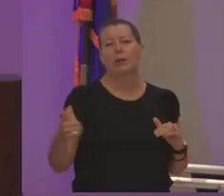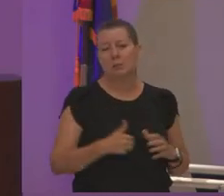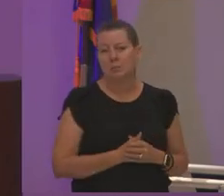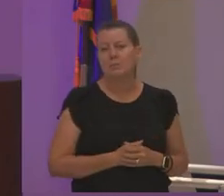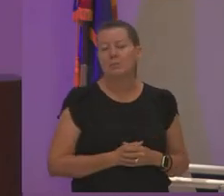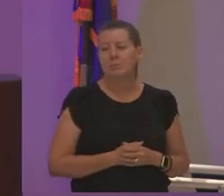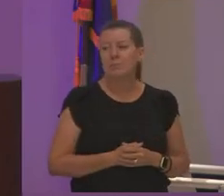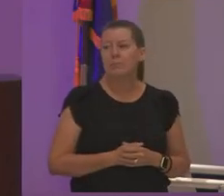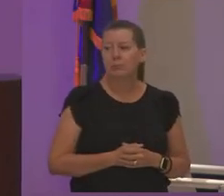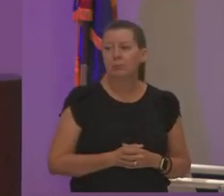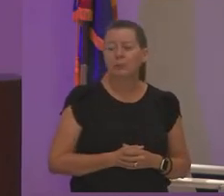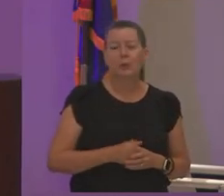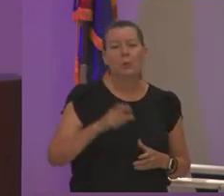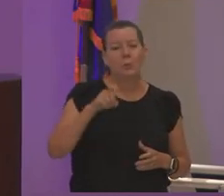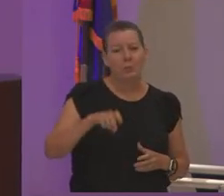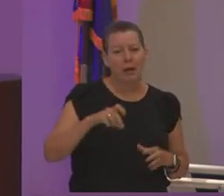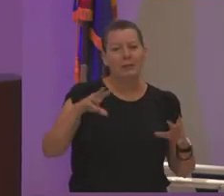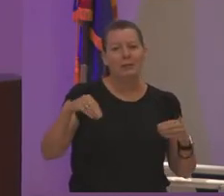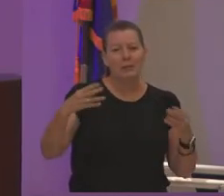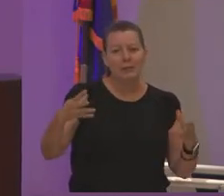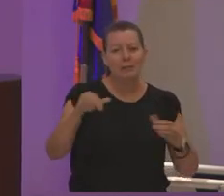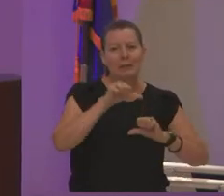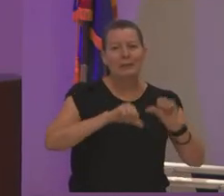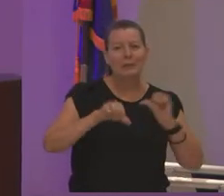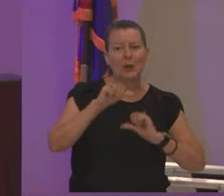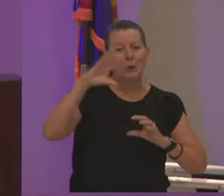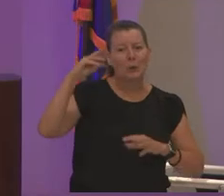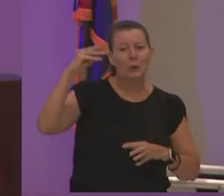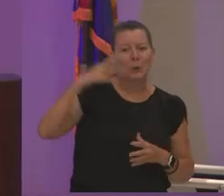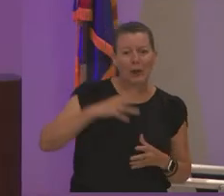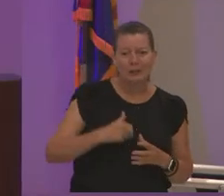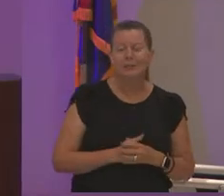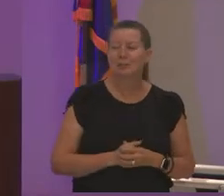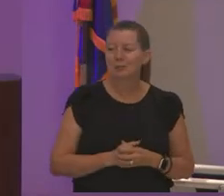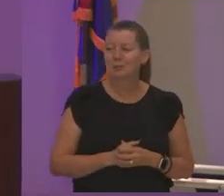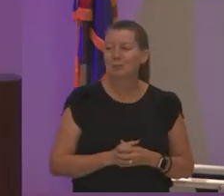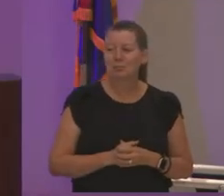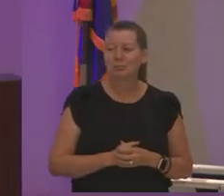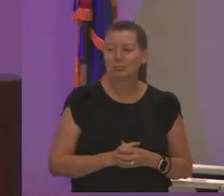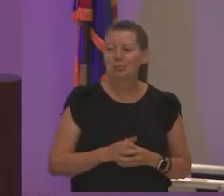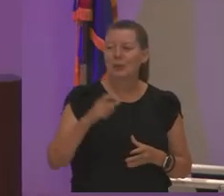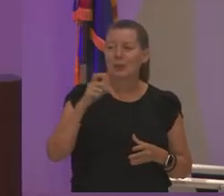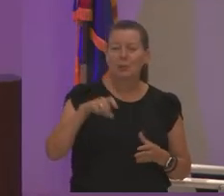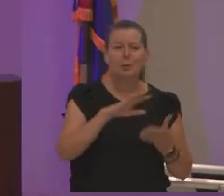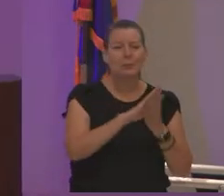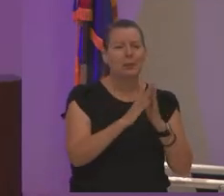we have to give each other grace and we have to be leaders wherever we're standing